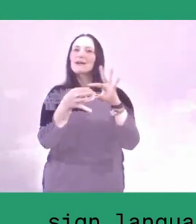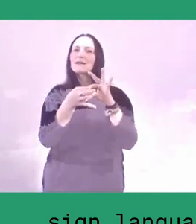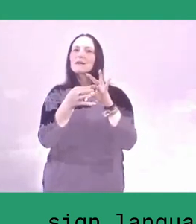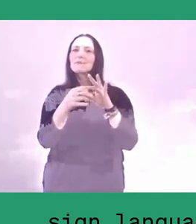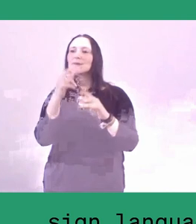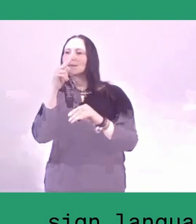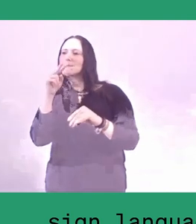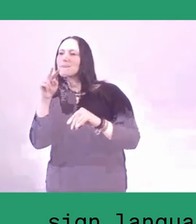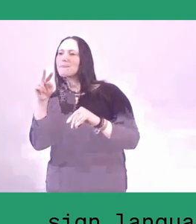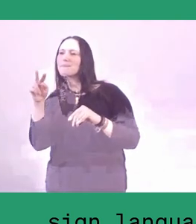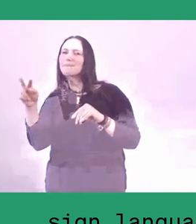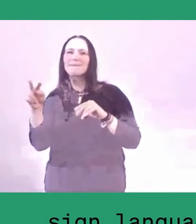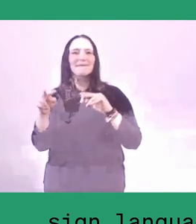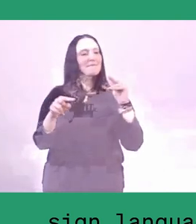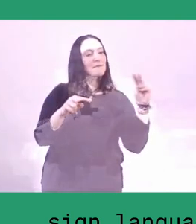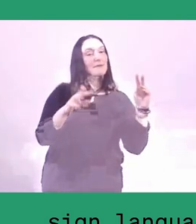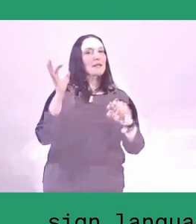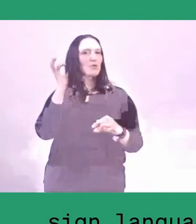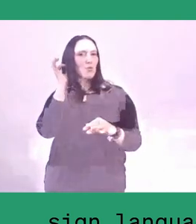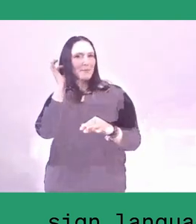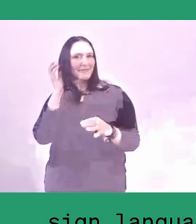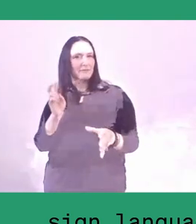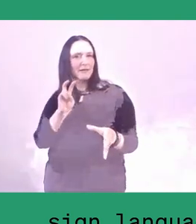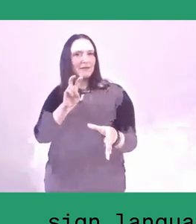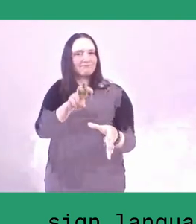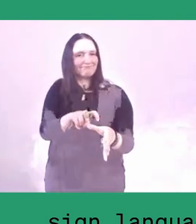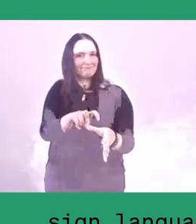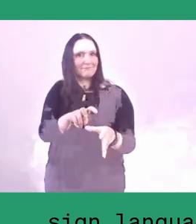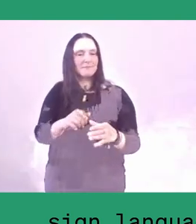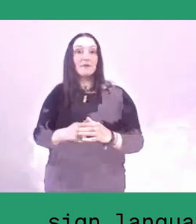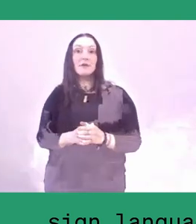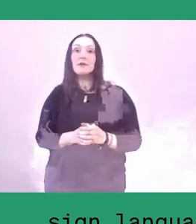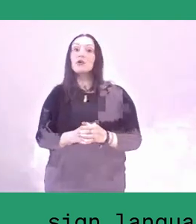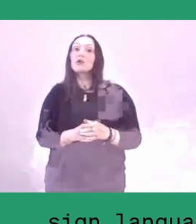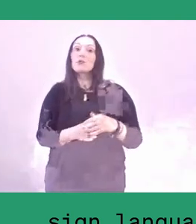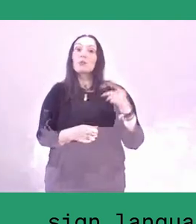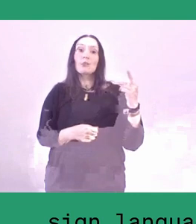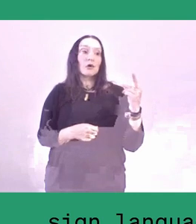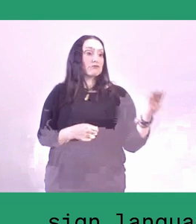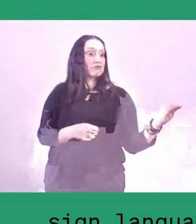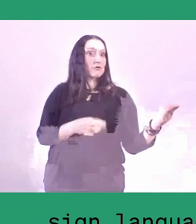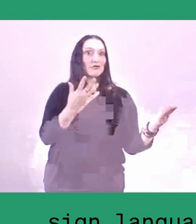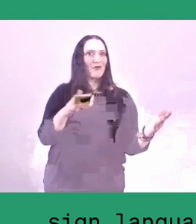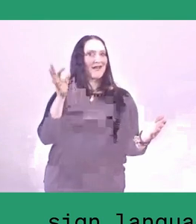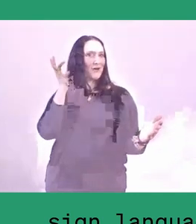When one kampung with very active women's participation